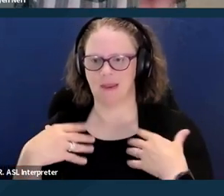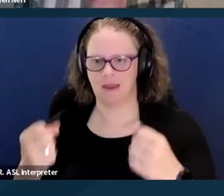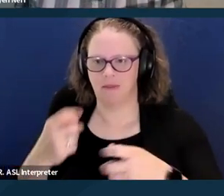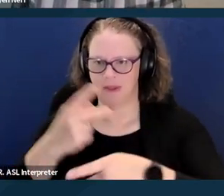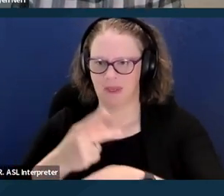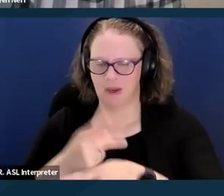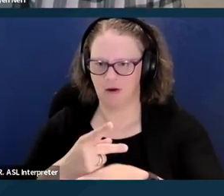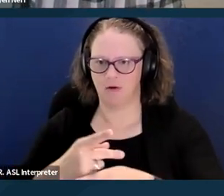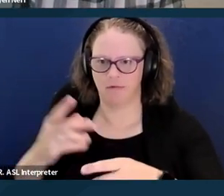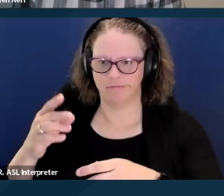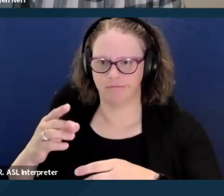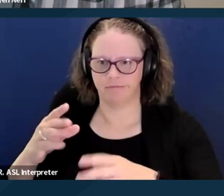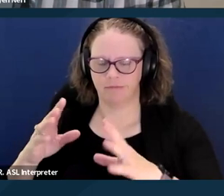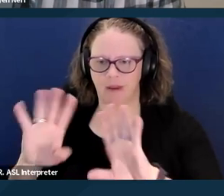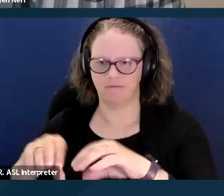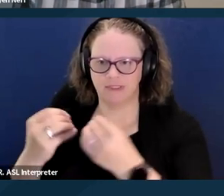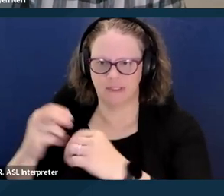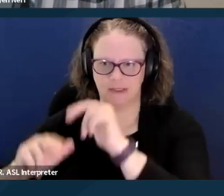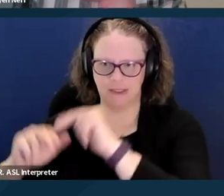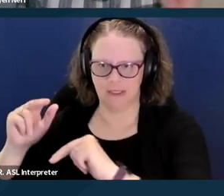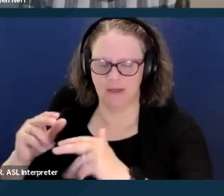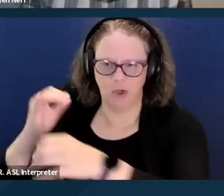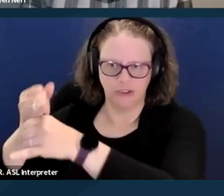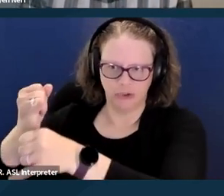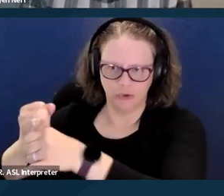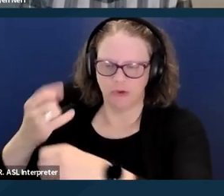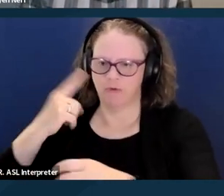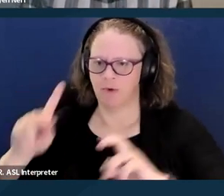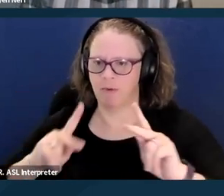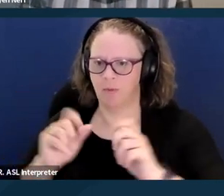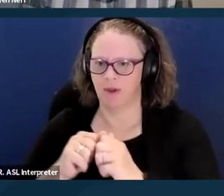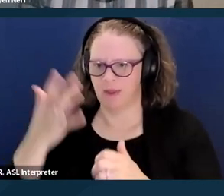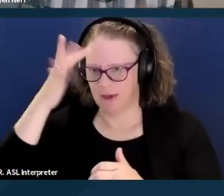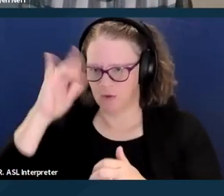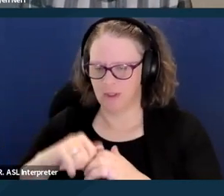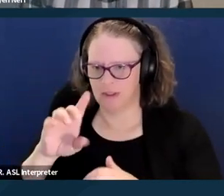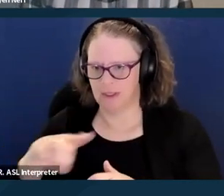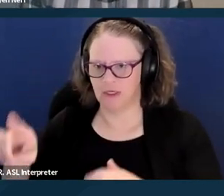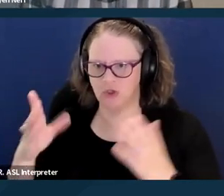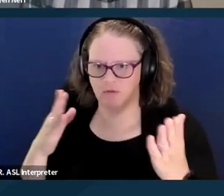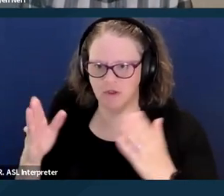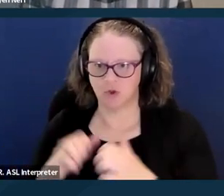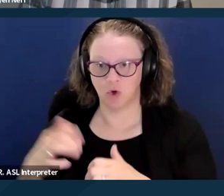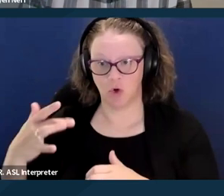so you'd be eligible to be in such an institution, but are able to live at home, and then are eligible for this waiver.